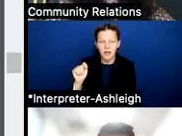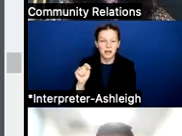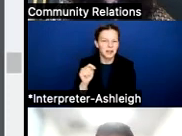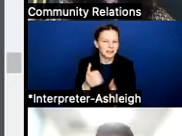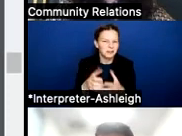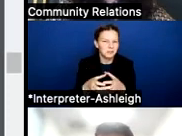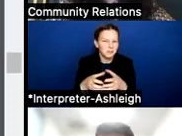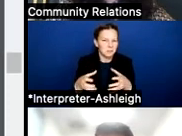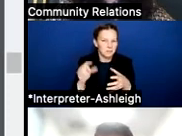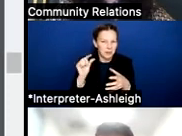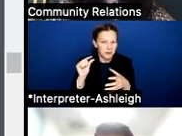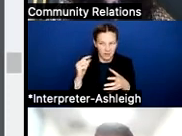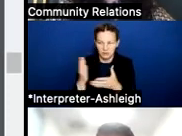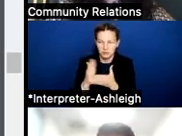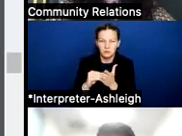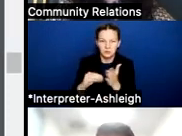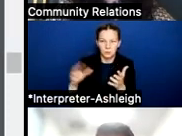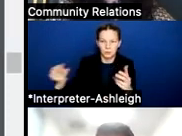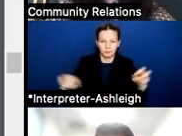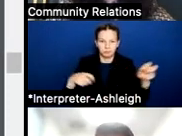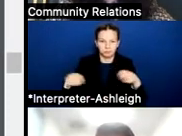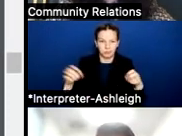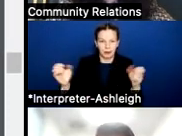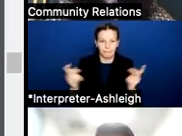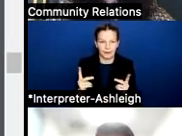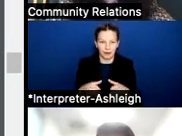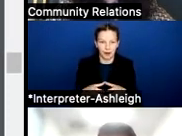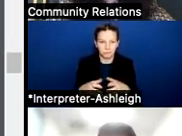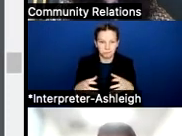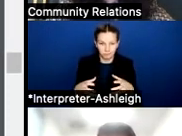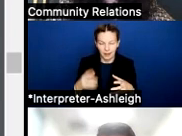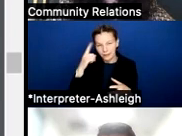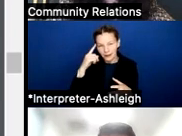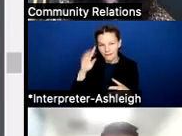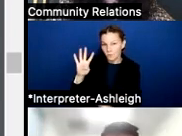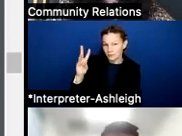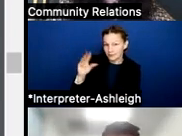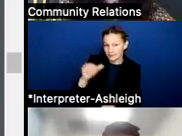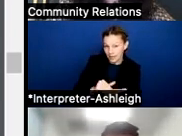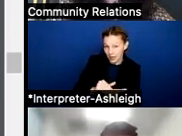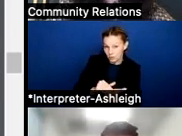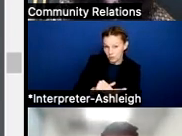so we're excited about that. I think our current enrollment is 46,000 and just over 900,